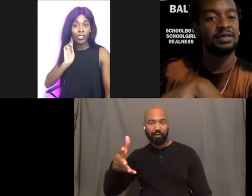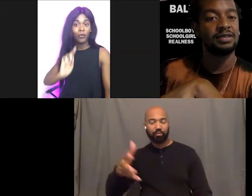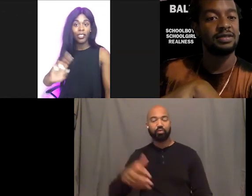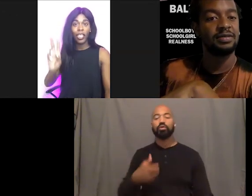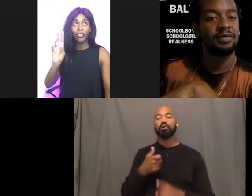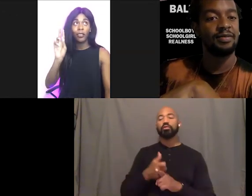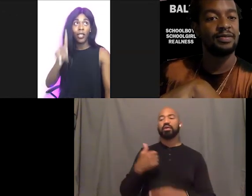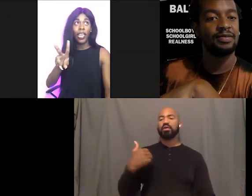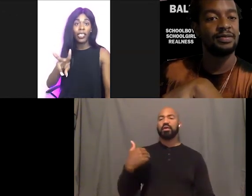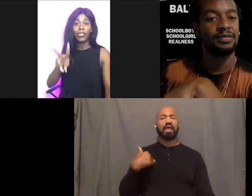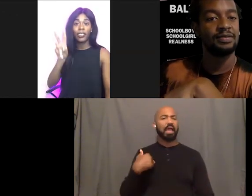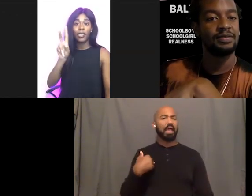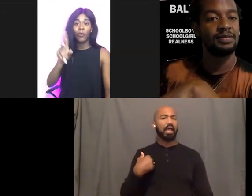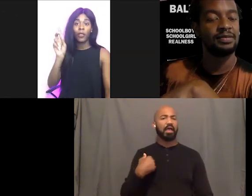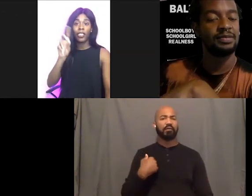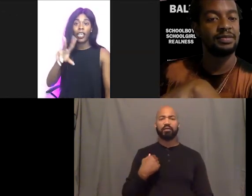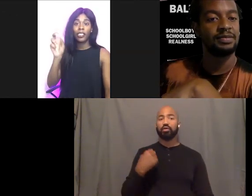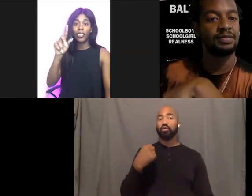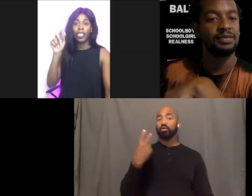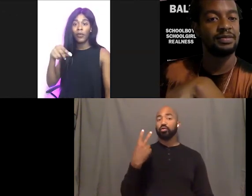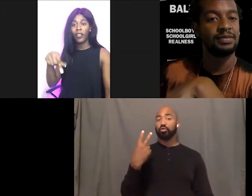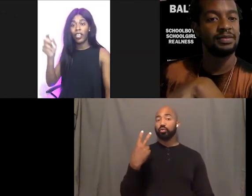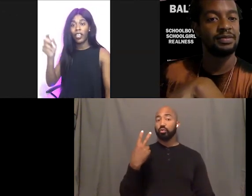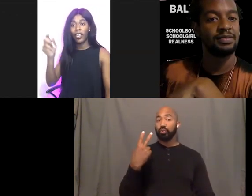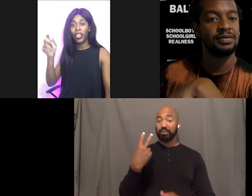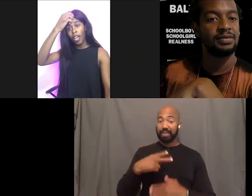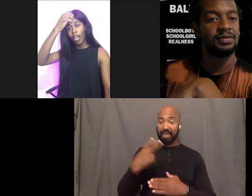Two days in Wisconsin that's named after her.